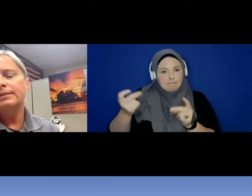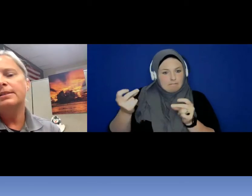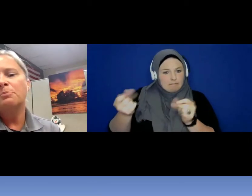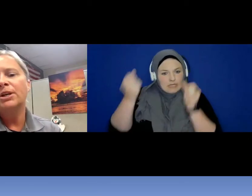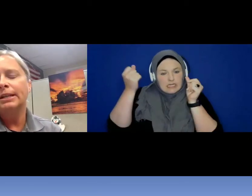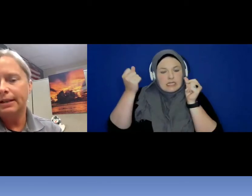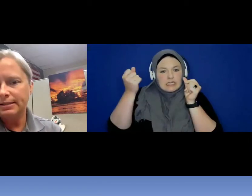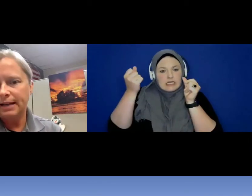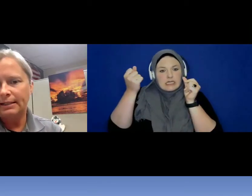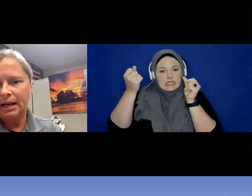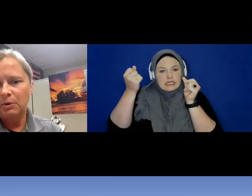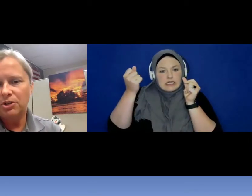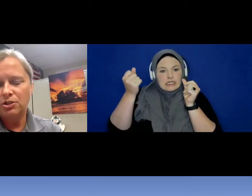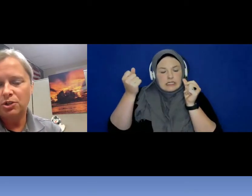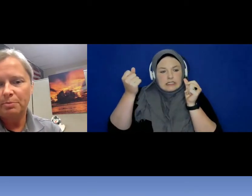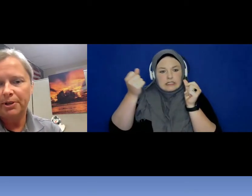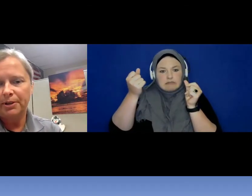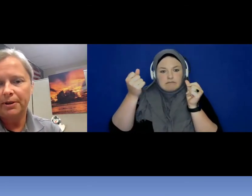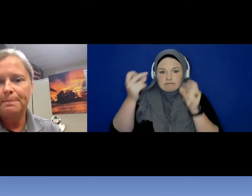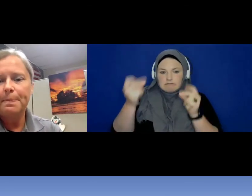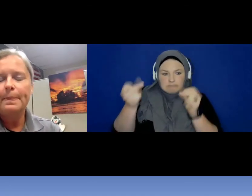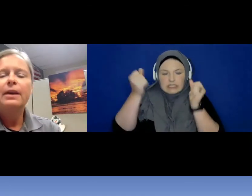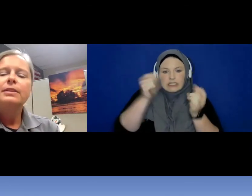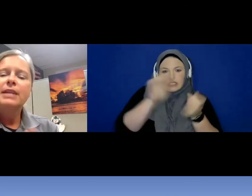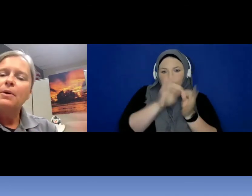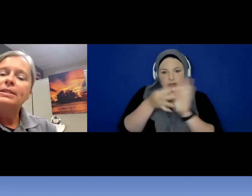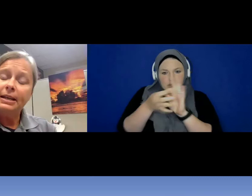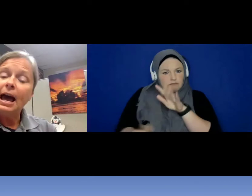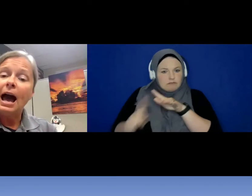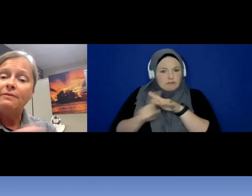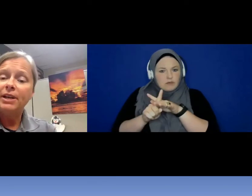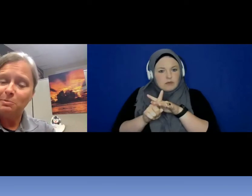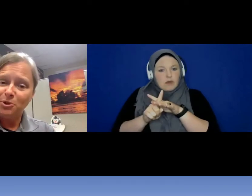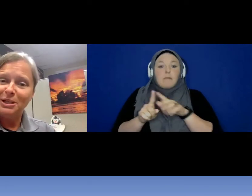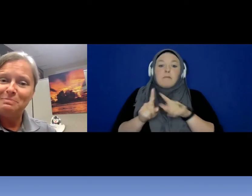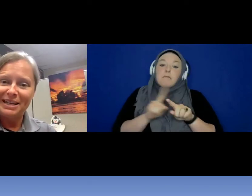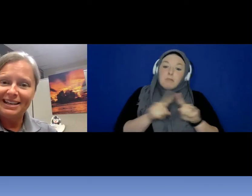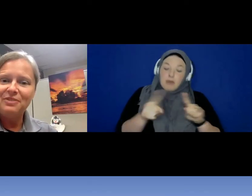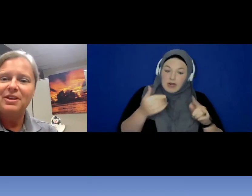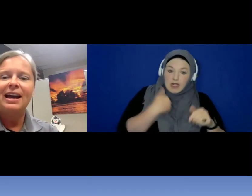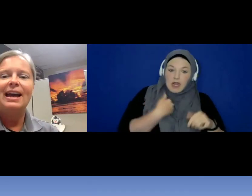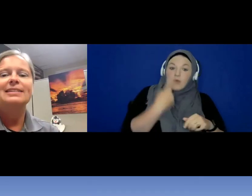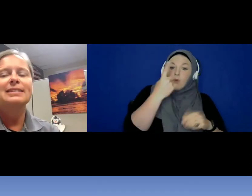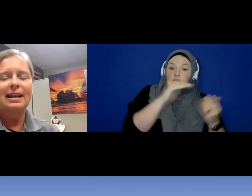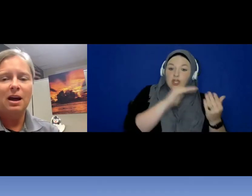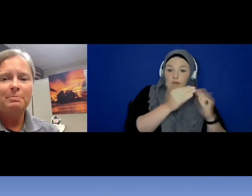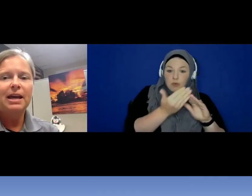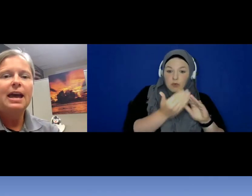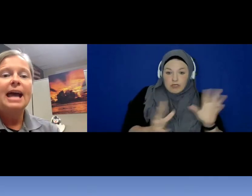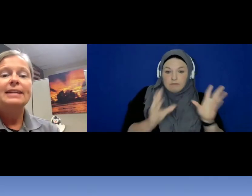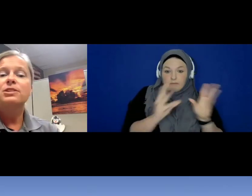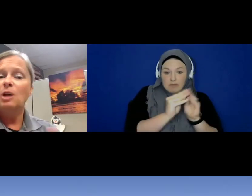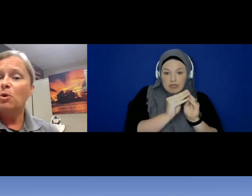someone needed a sign language interpreter. Now I did have a community meeting that I had set up and someone